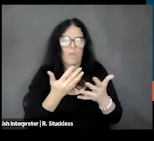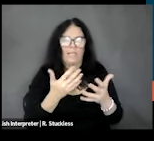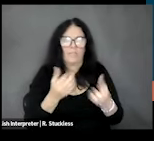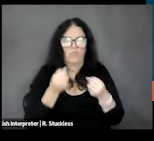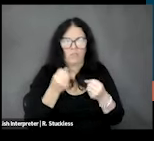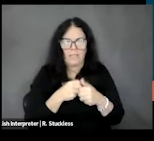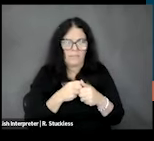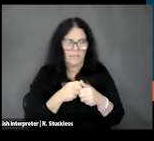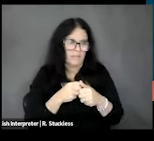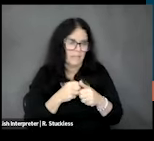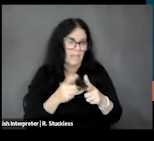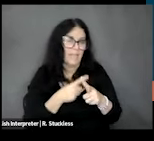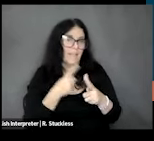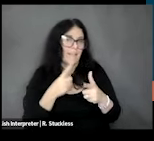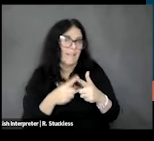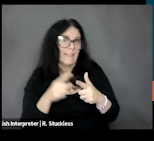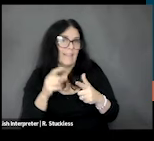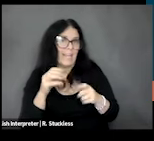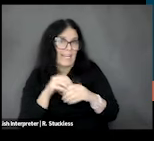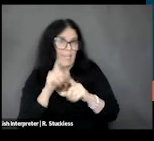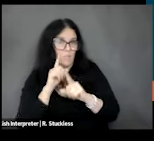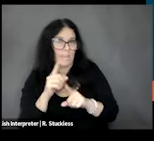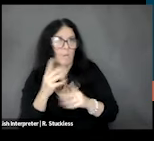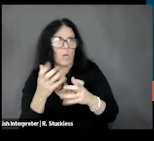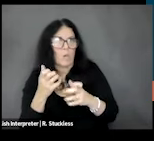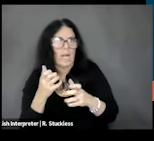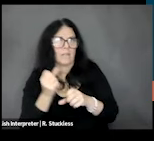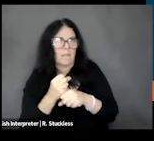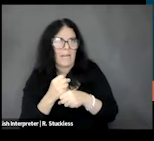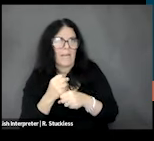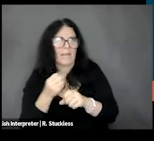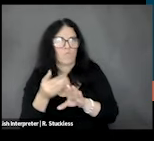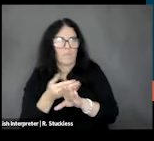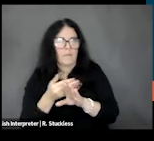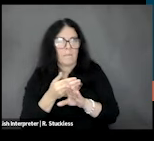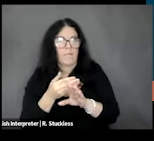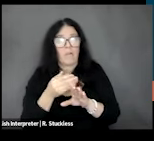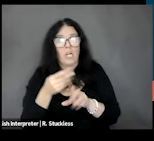and then in objective two, we want to develop a preliminary prototype of a survey measurement tool